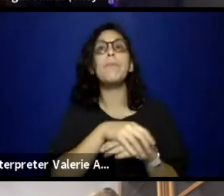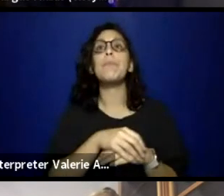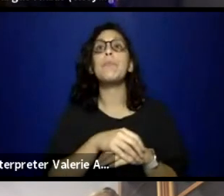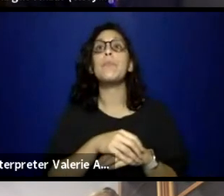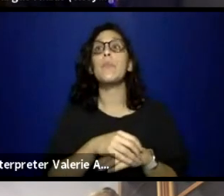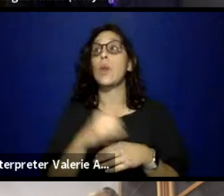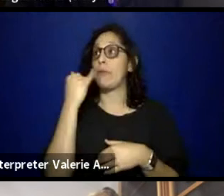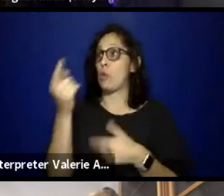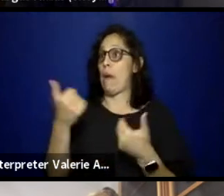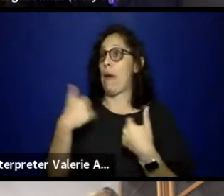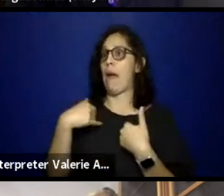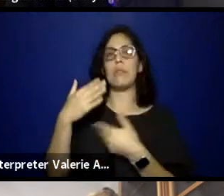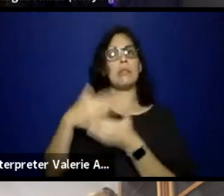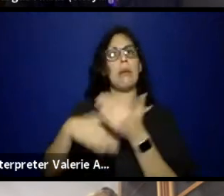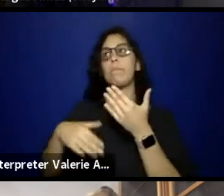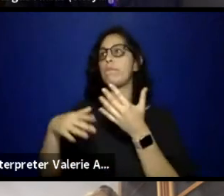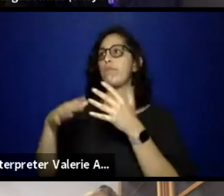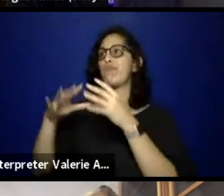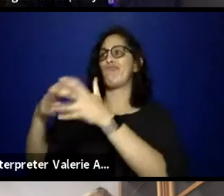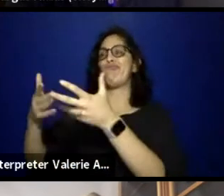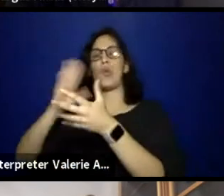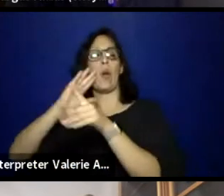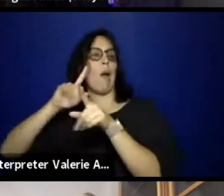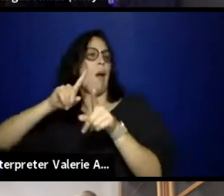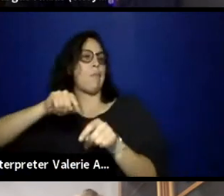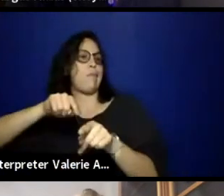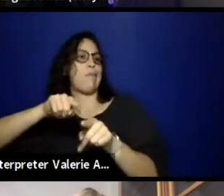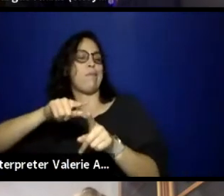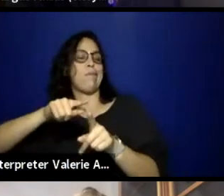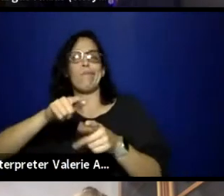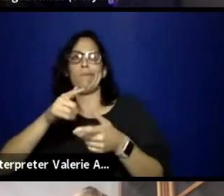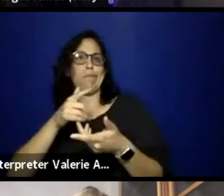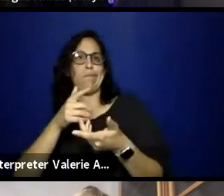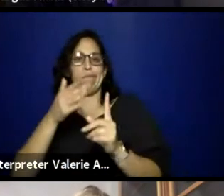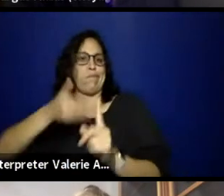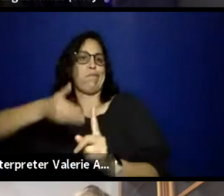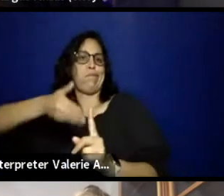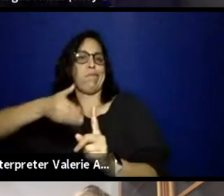or a patron base that is going to react poorly